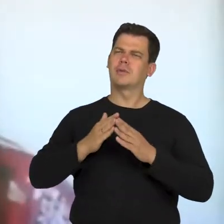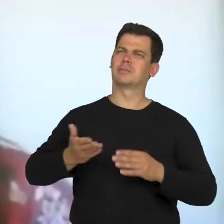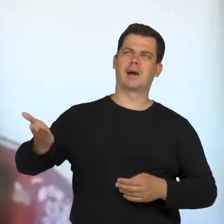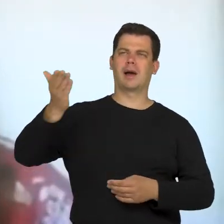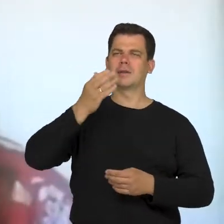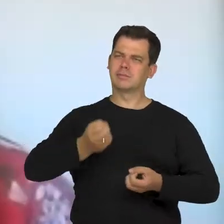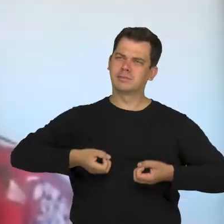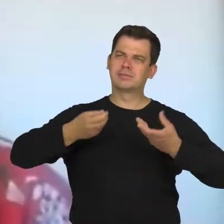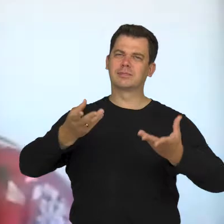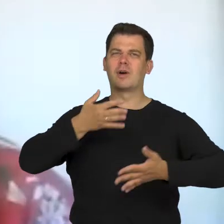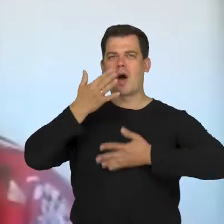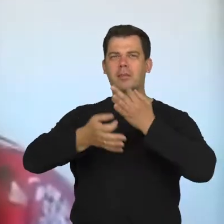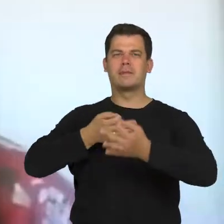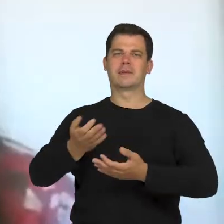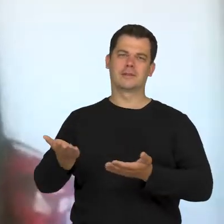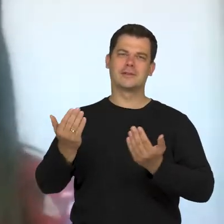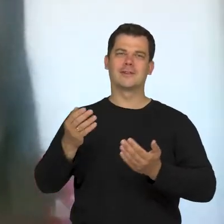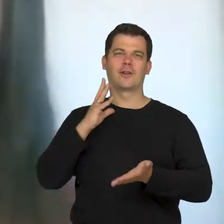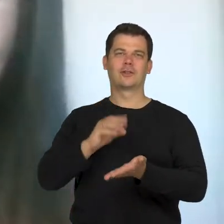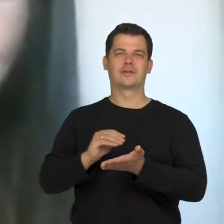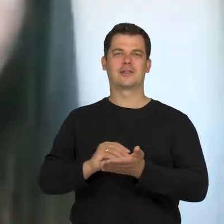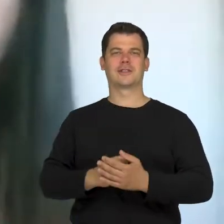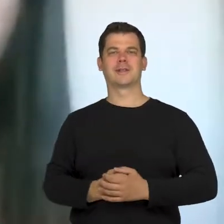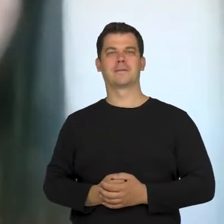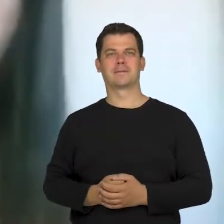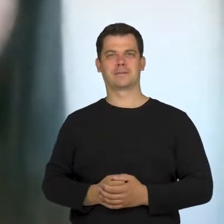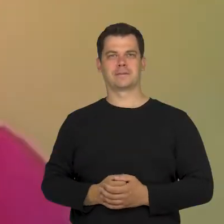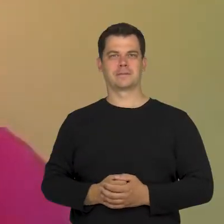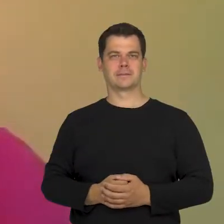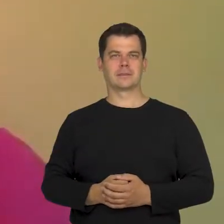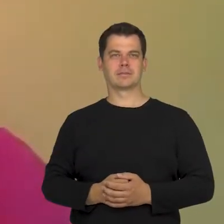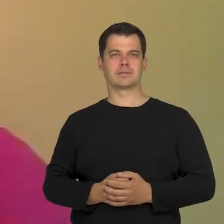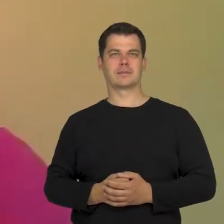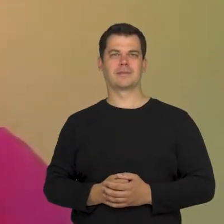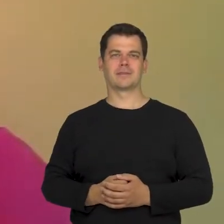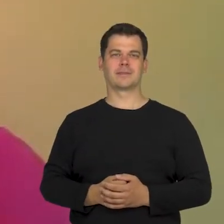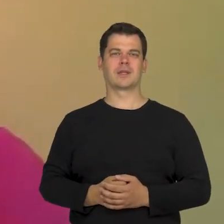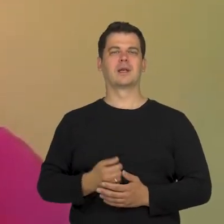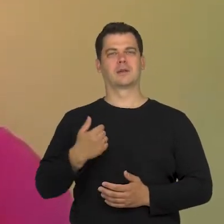your personal experience in that aspect. Maybe I will start.